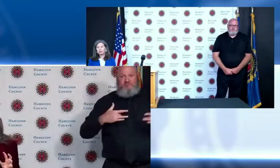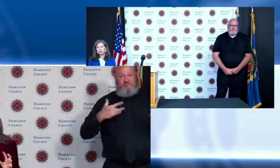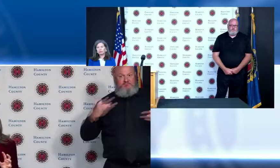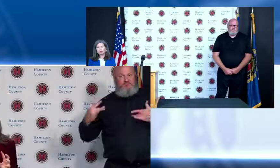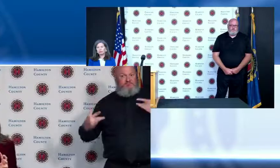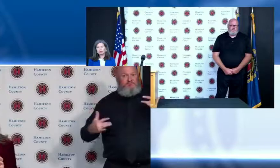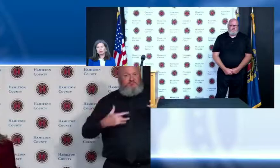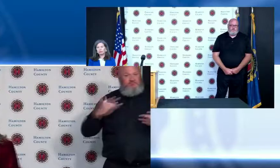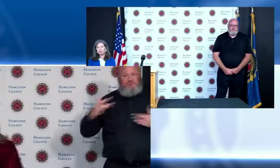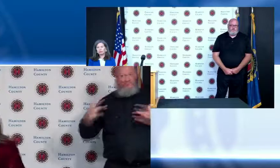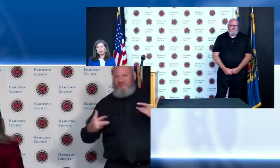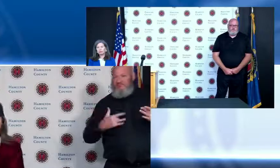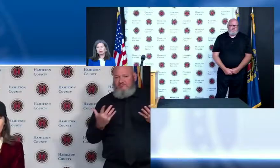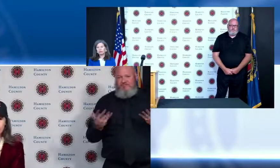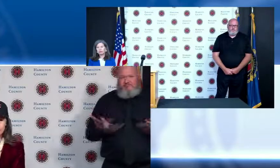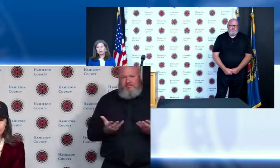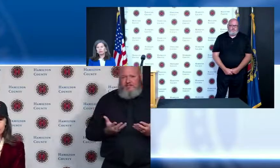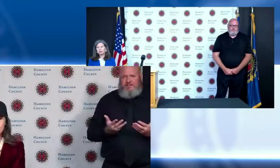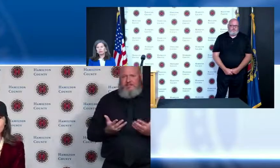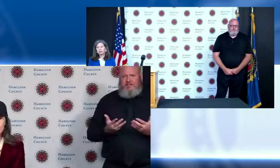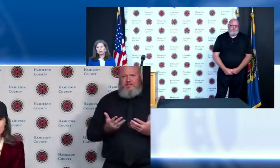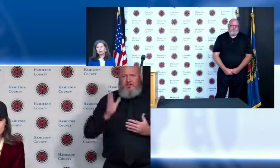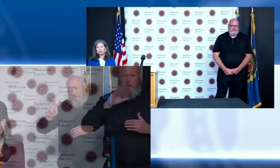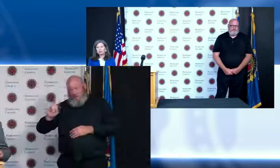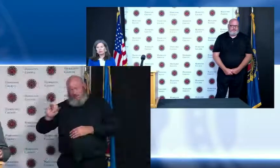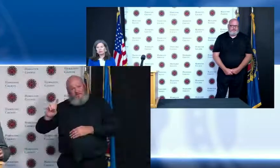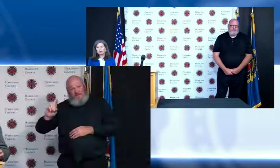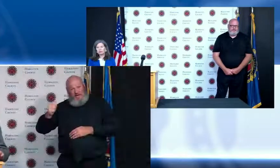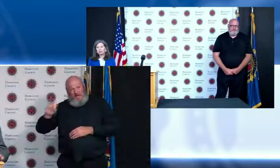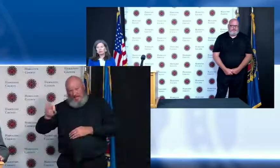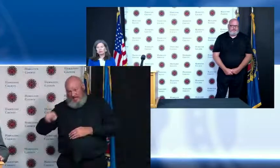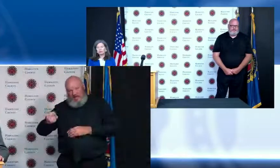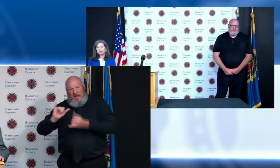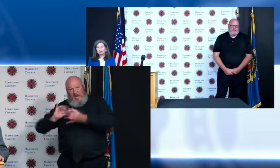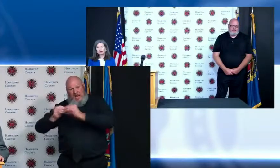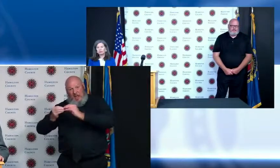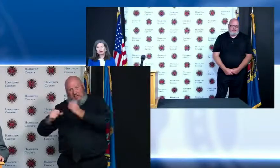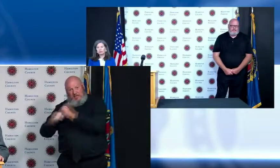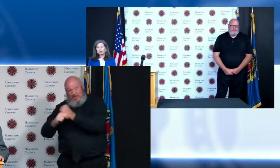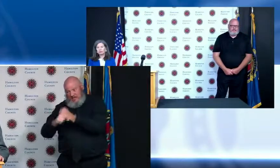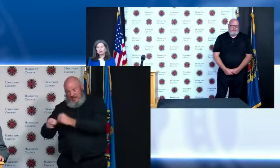people are struggling however there is a bright spot I really want you to focus on yourself